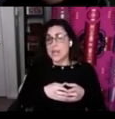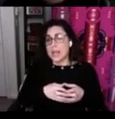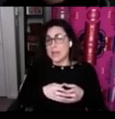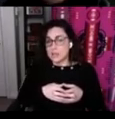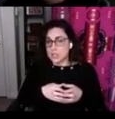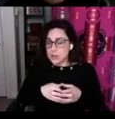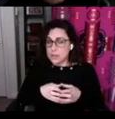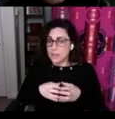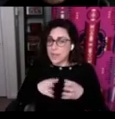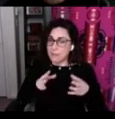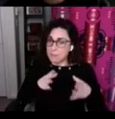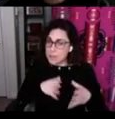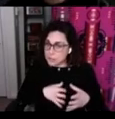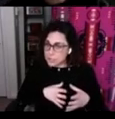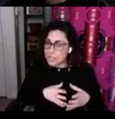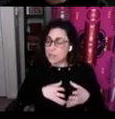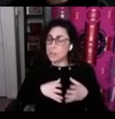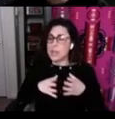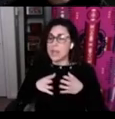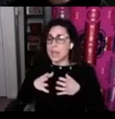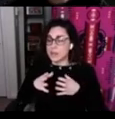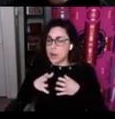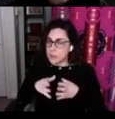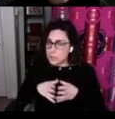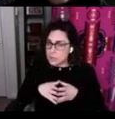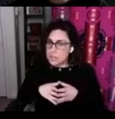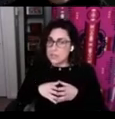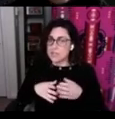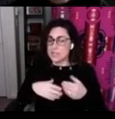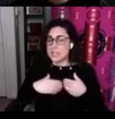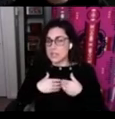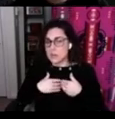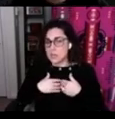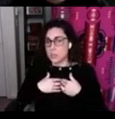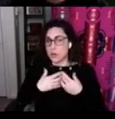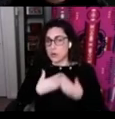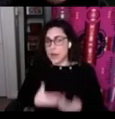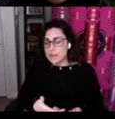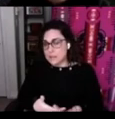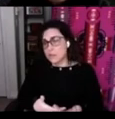and ensuring that they have mentorship and opportunities to continue to progress their